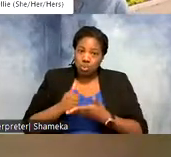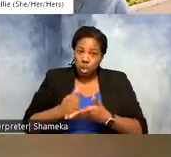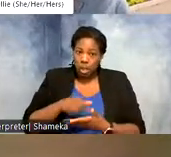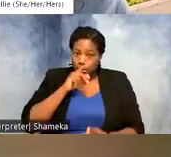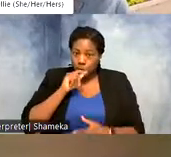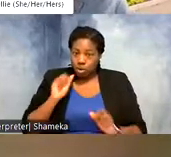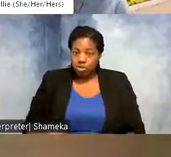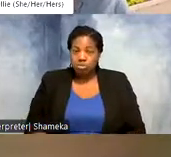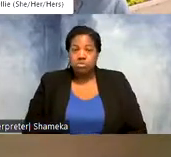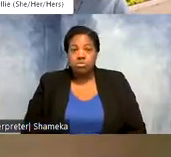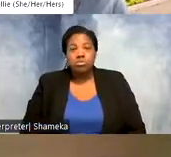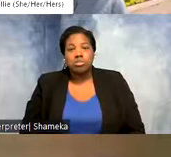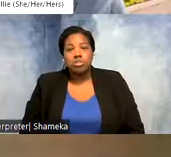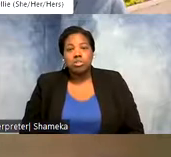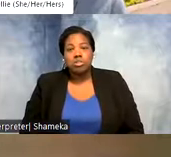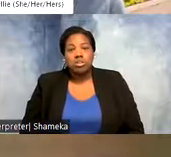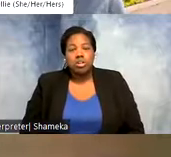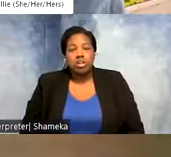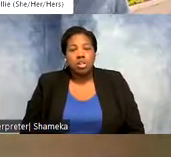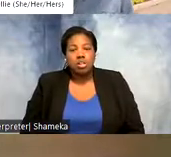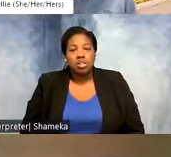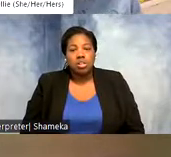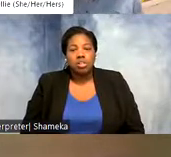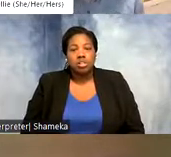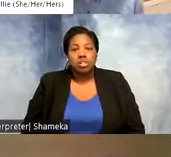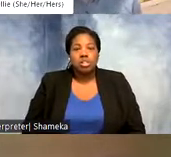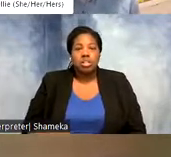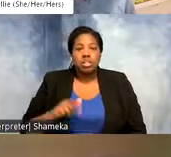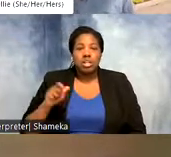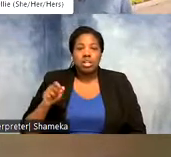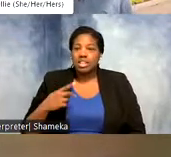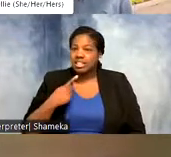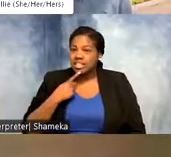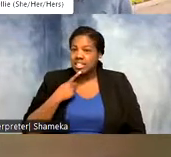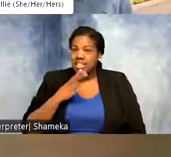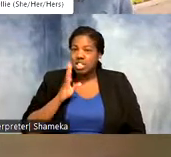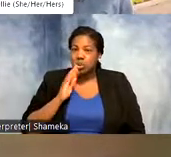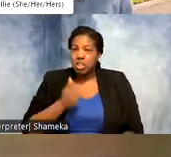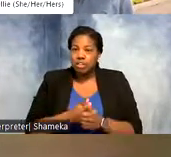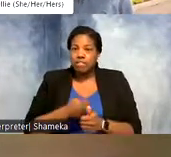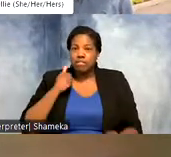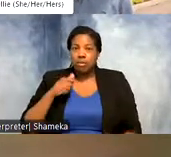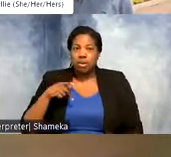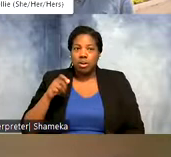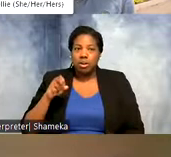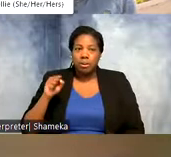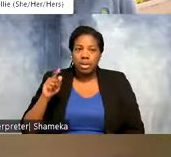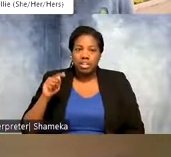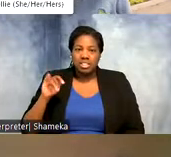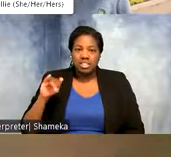Shellie: That's amazing! Ellen said that they're going to avoid pesticides. Oh and Claudia asked what